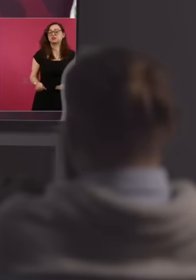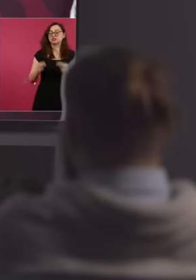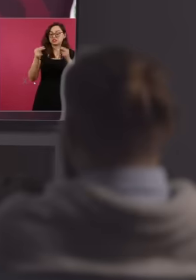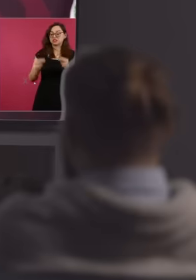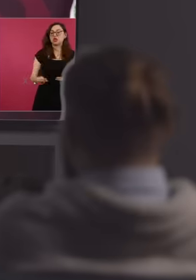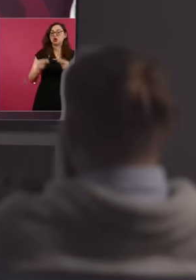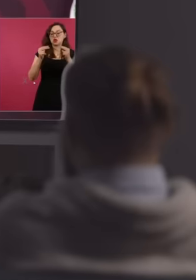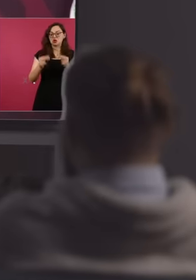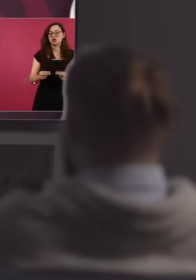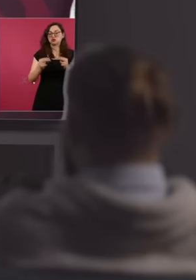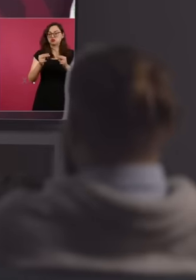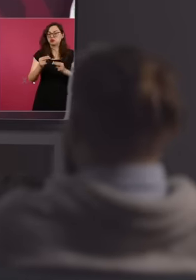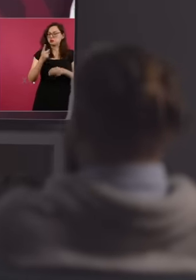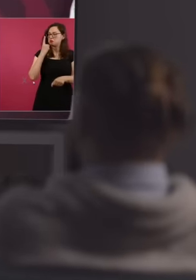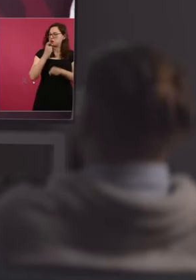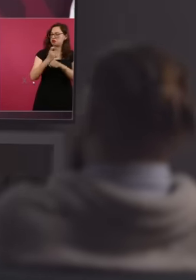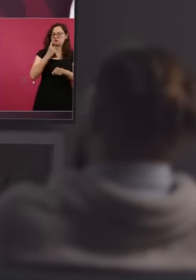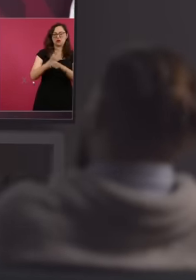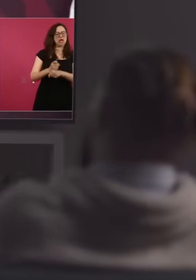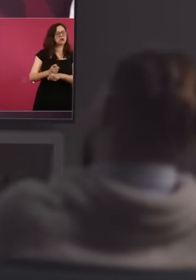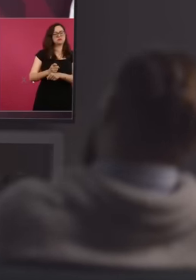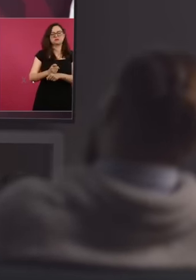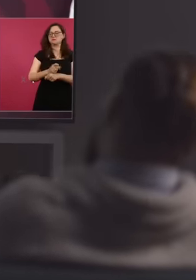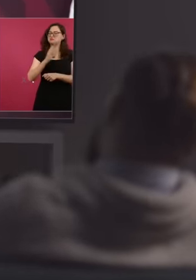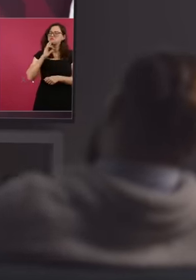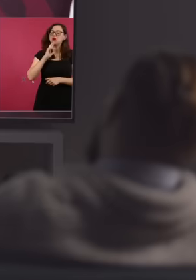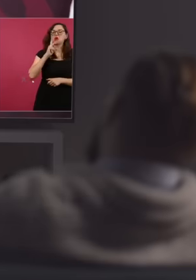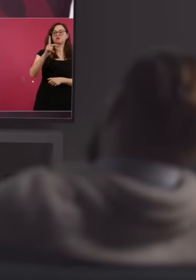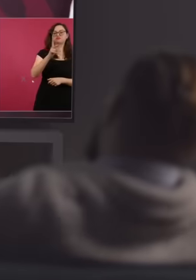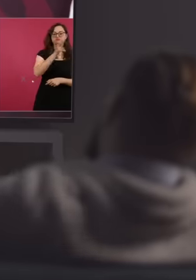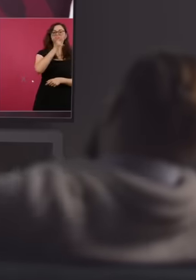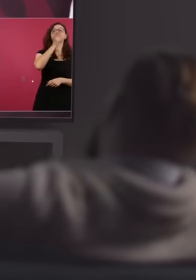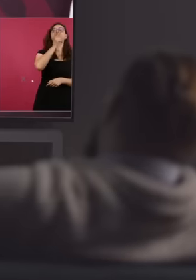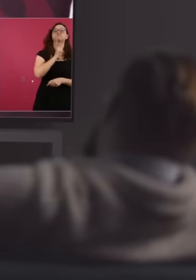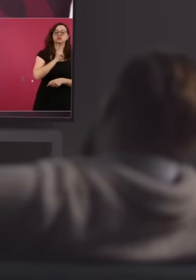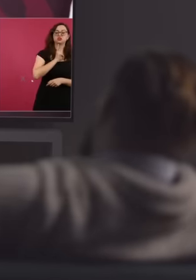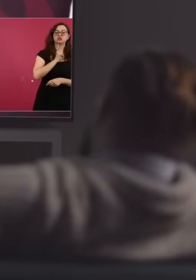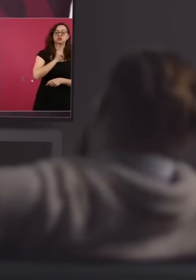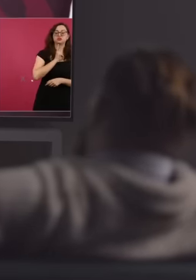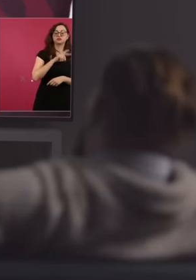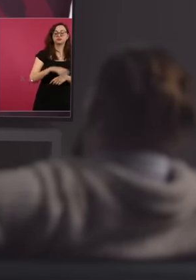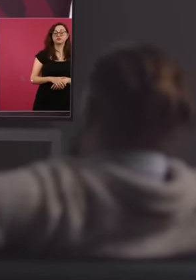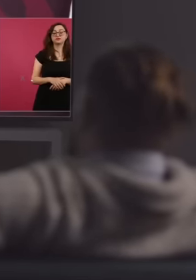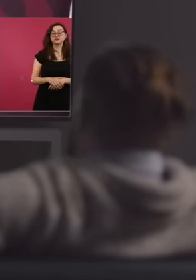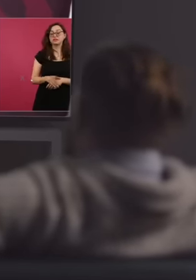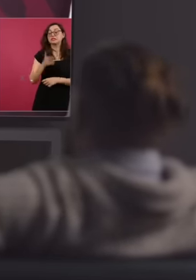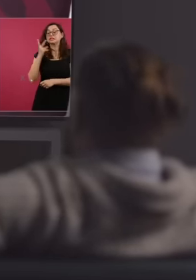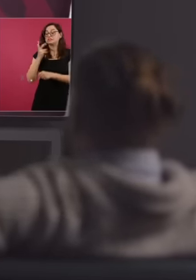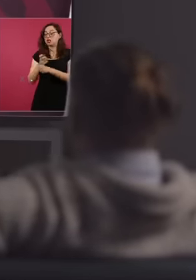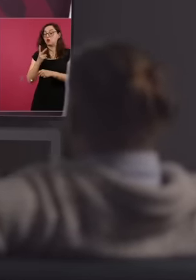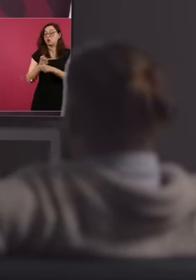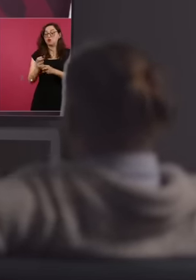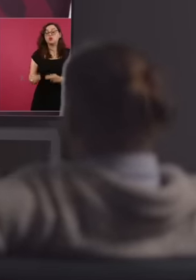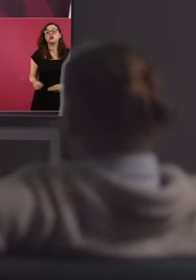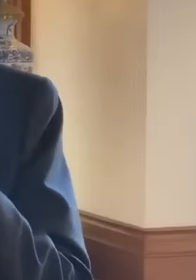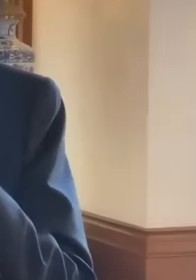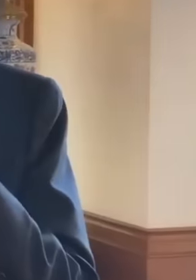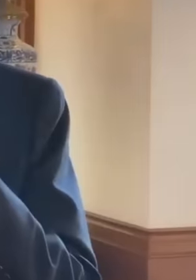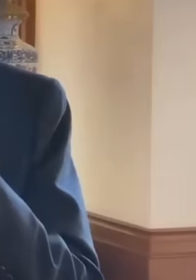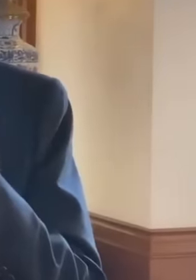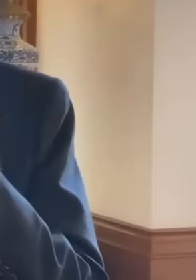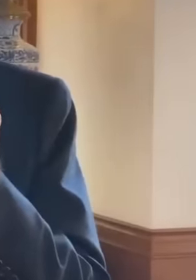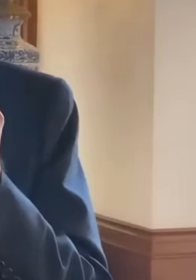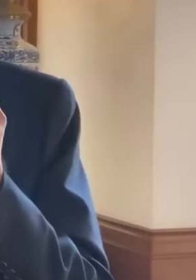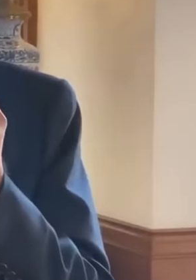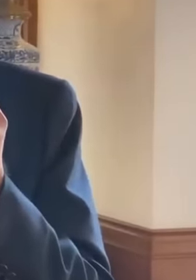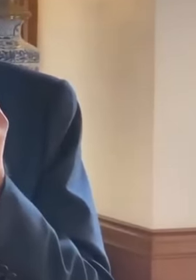second best business in the world is poorly managed oil. The president of Mexico Andrés